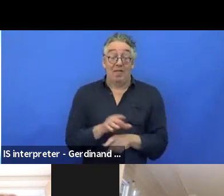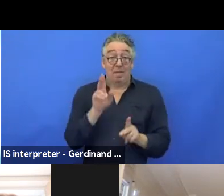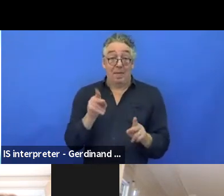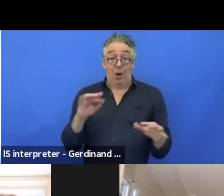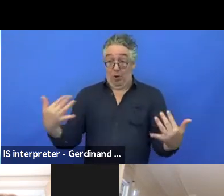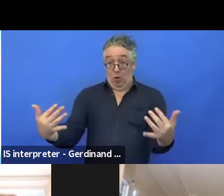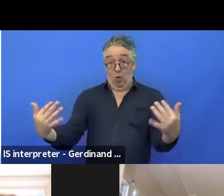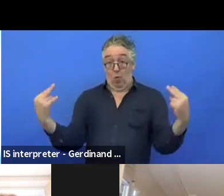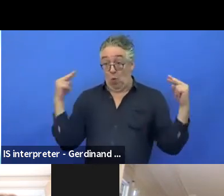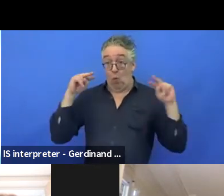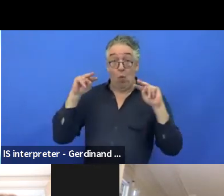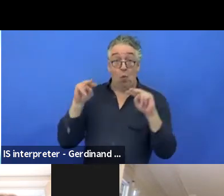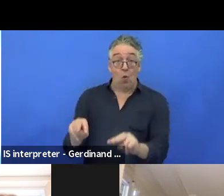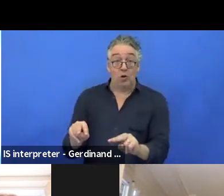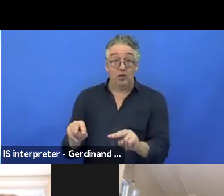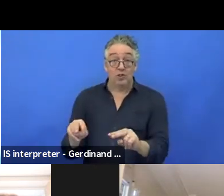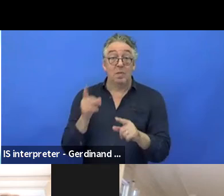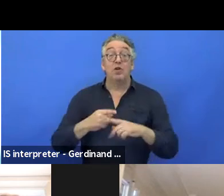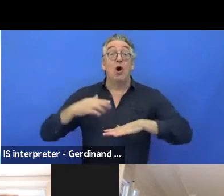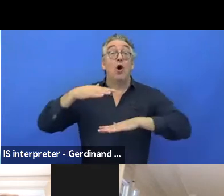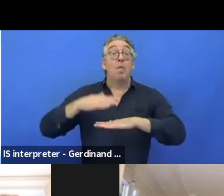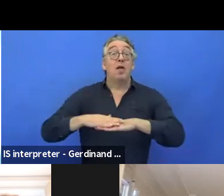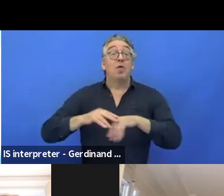and for the sustainability of your platform in the future.